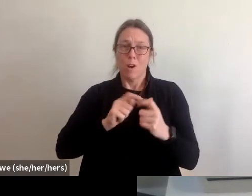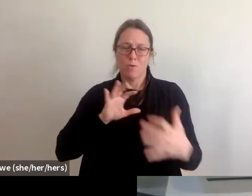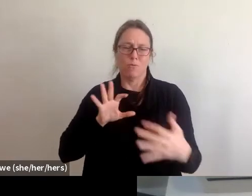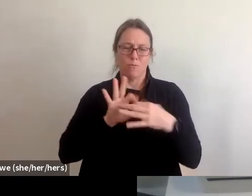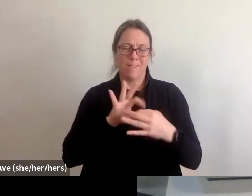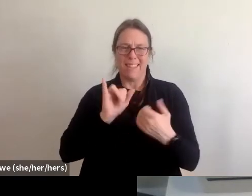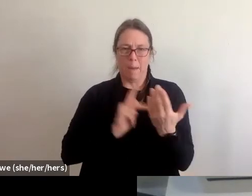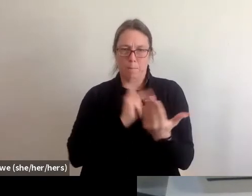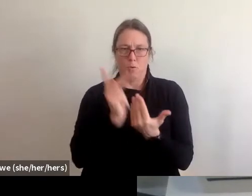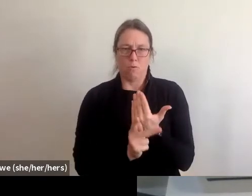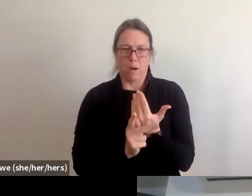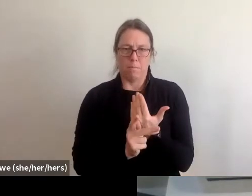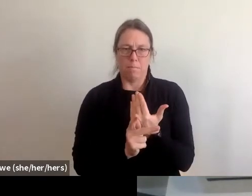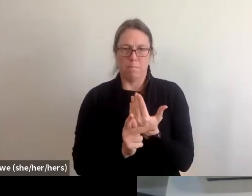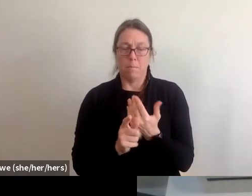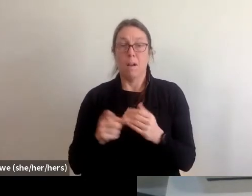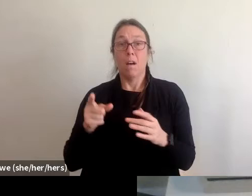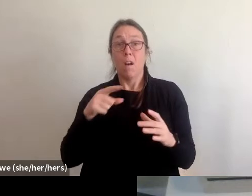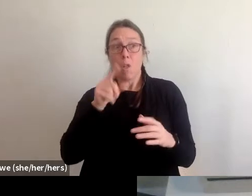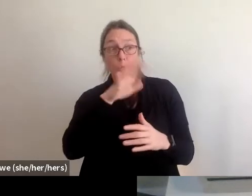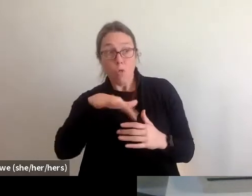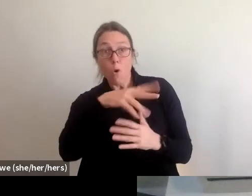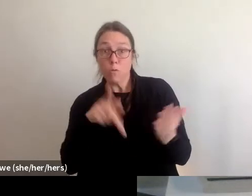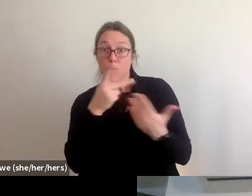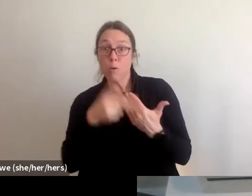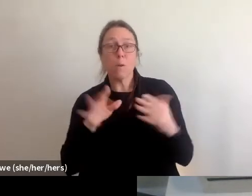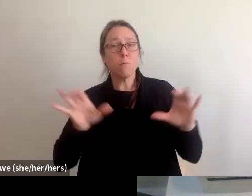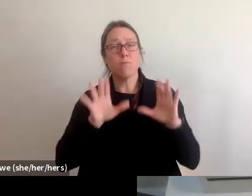They, do do a heroic job in attempting to still provide those services